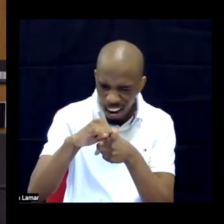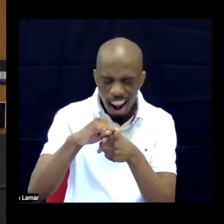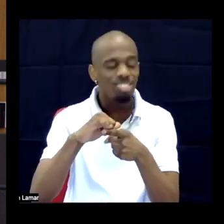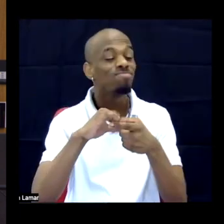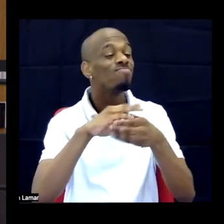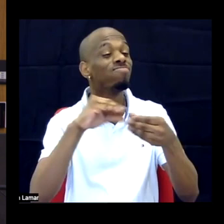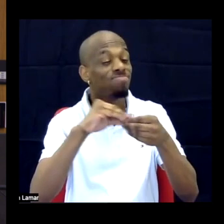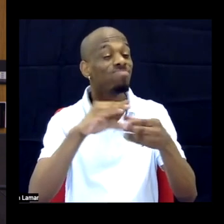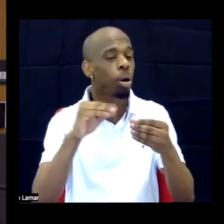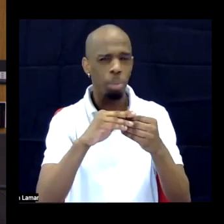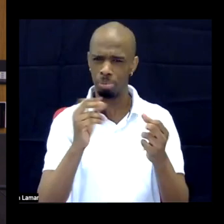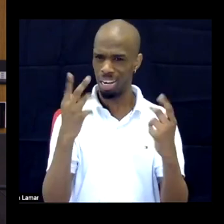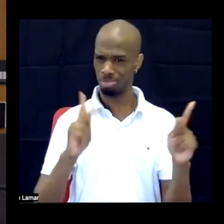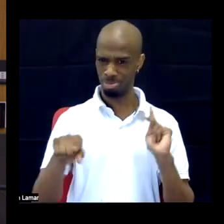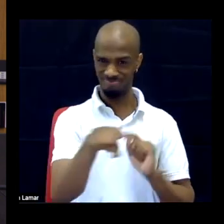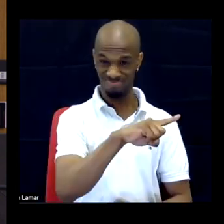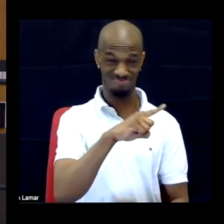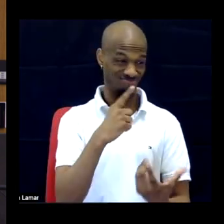legible for people in the academy.